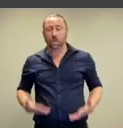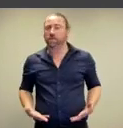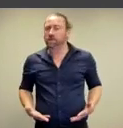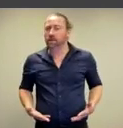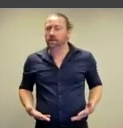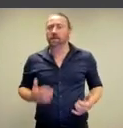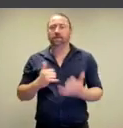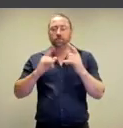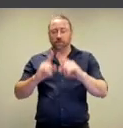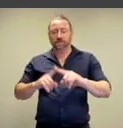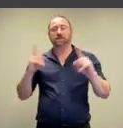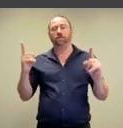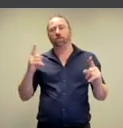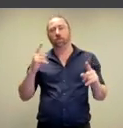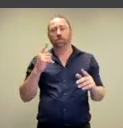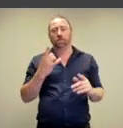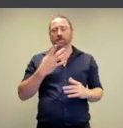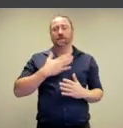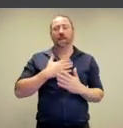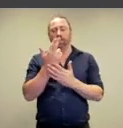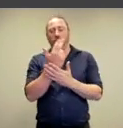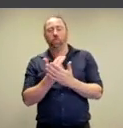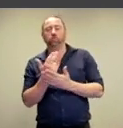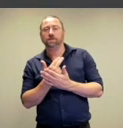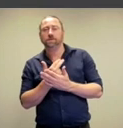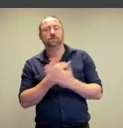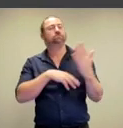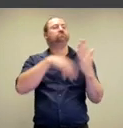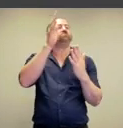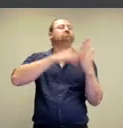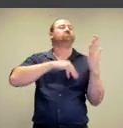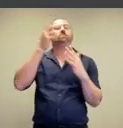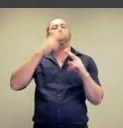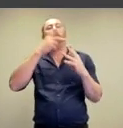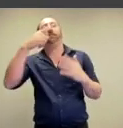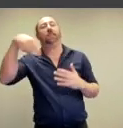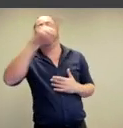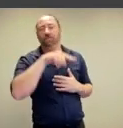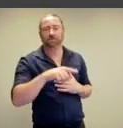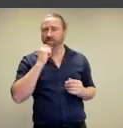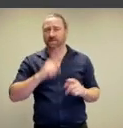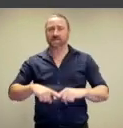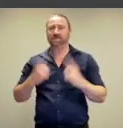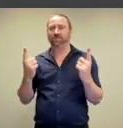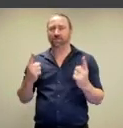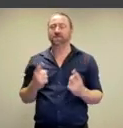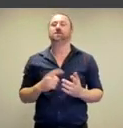is very deliberately distinct from self-portraits